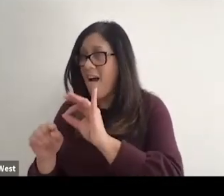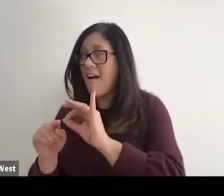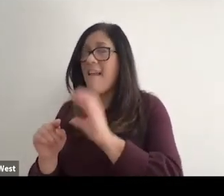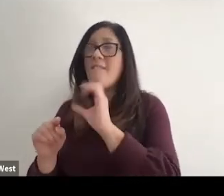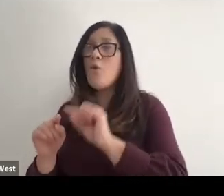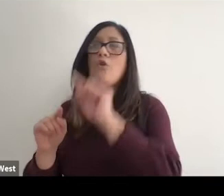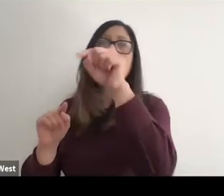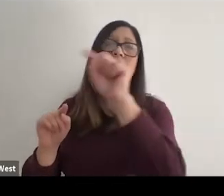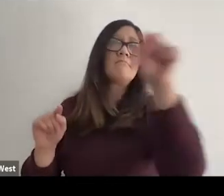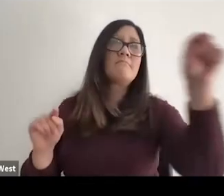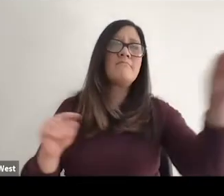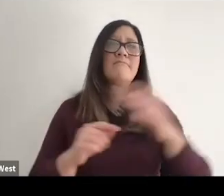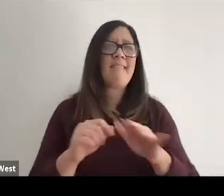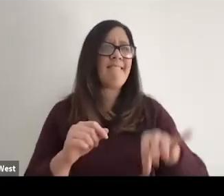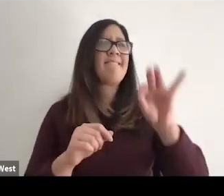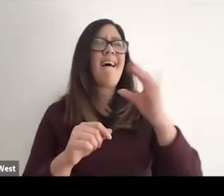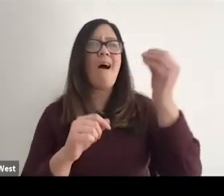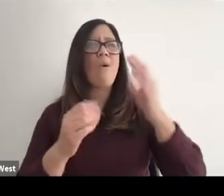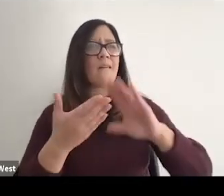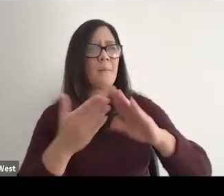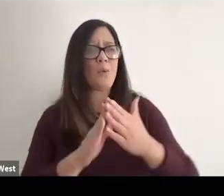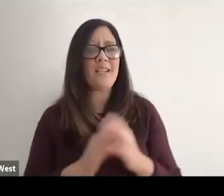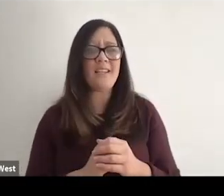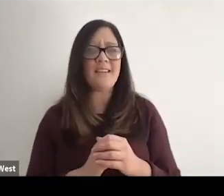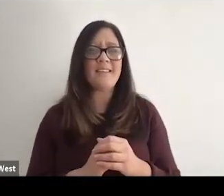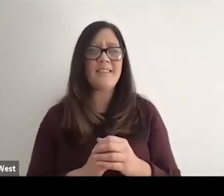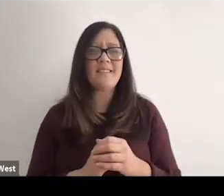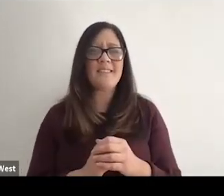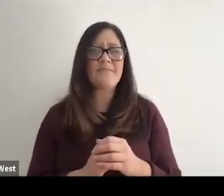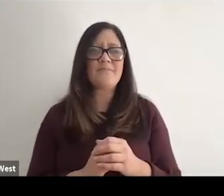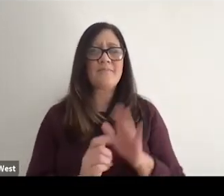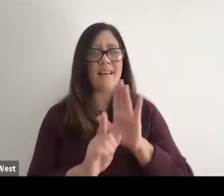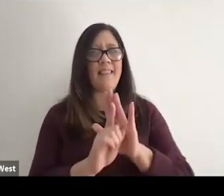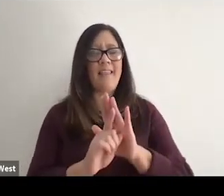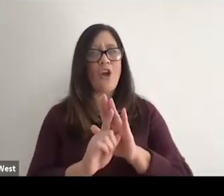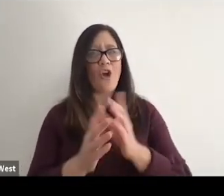and find these specialty adaptive sports programs in the community. Ideally their initial exposure.